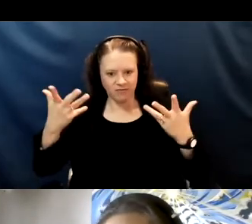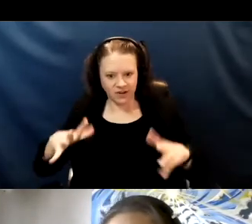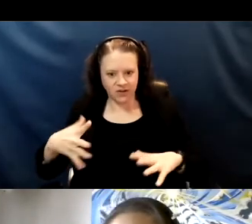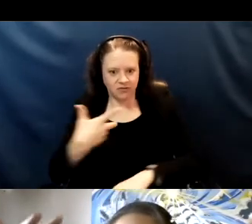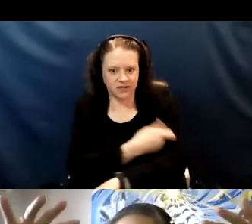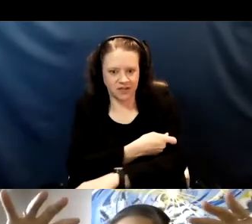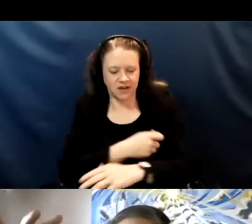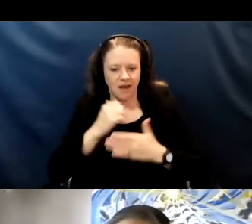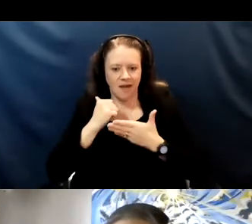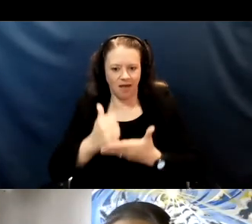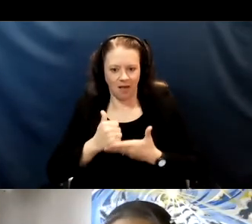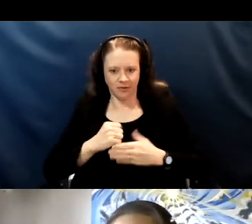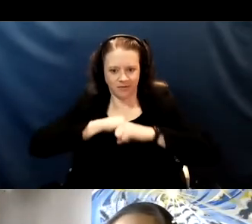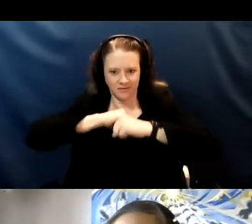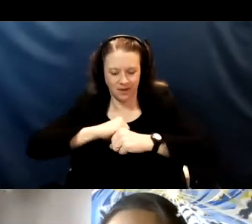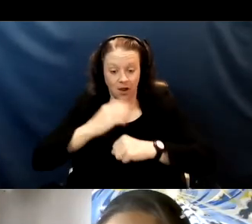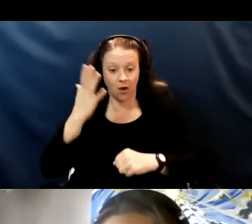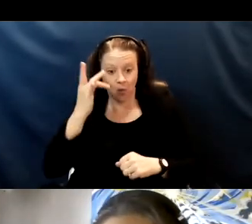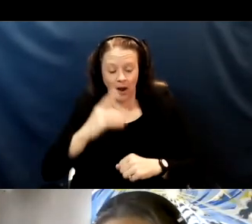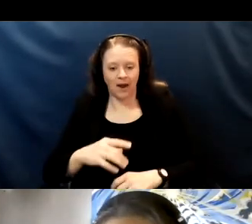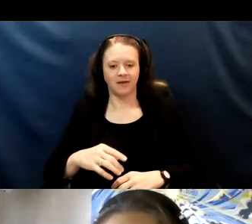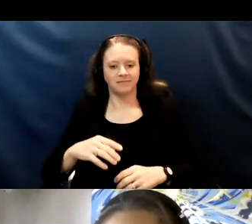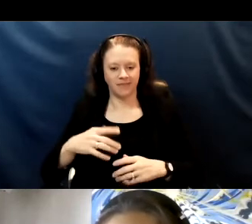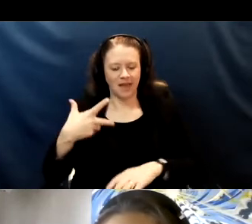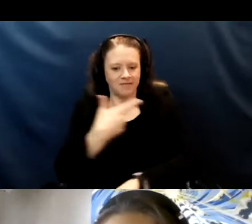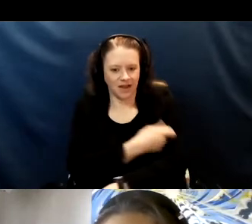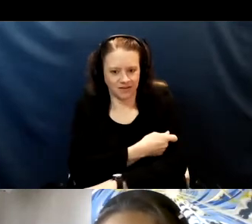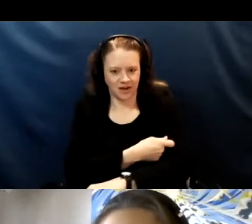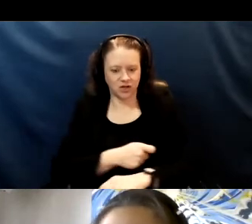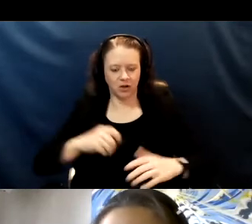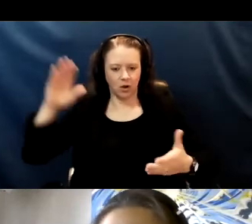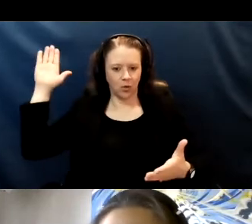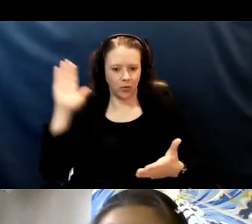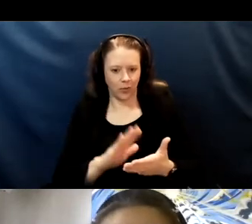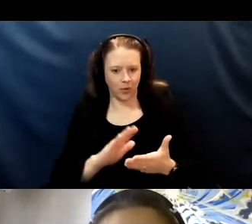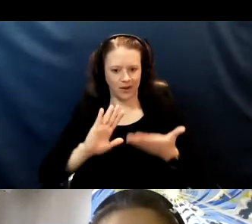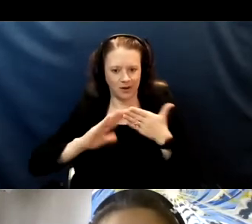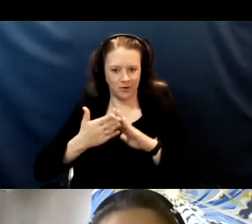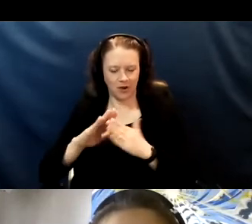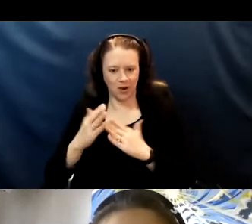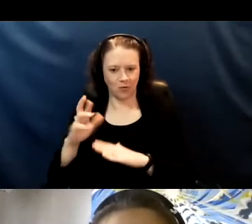because vaccination drives the community rates down. And starting next Wednesday,